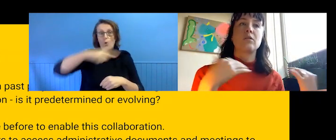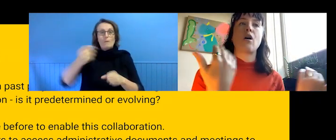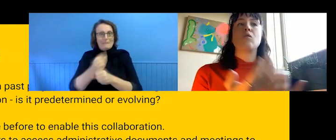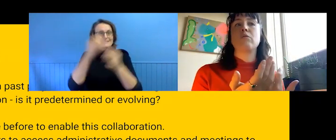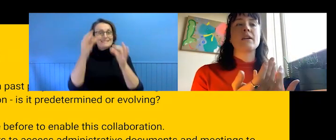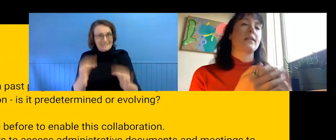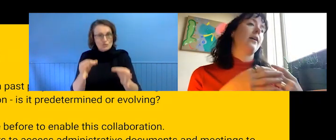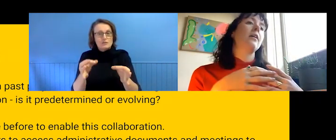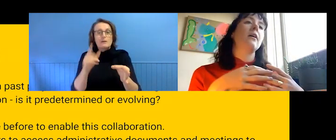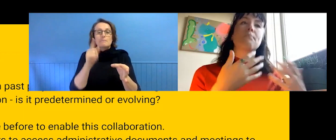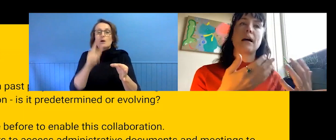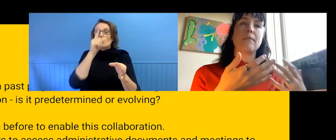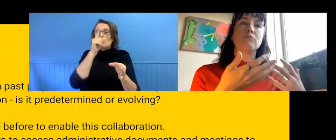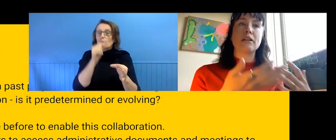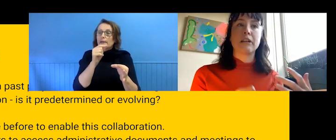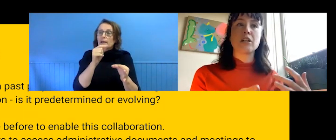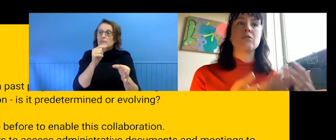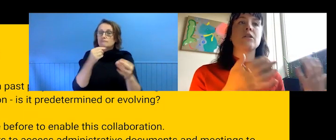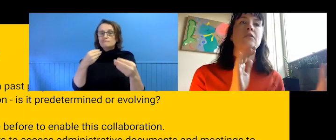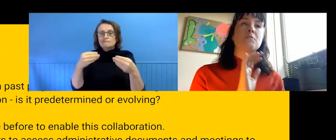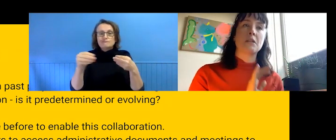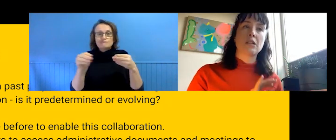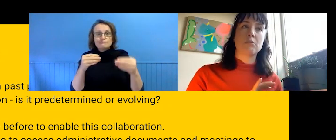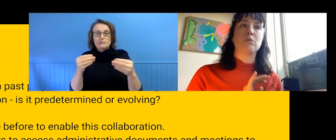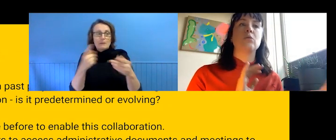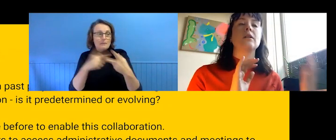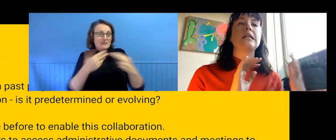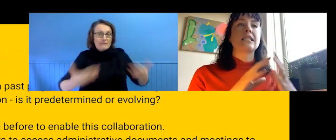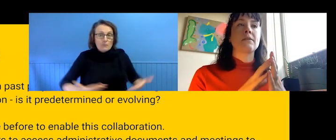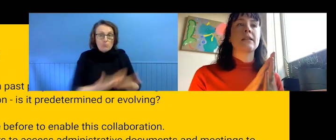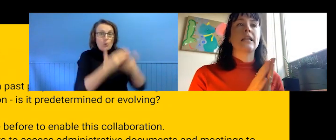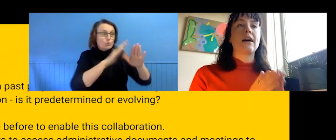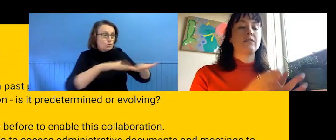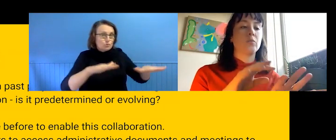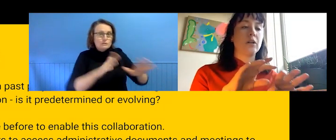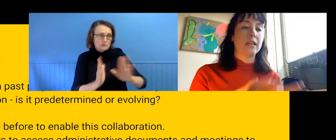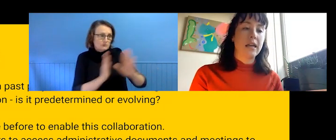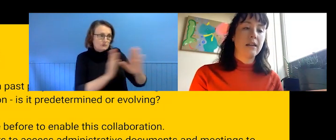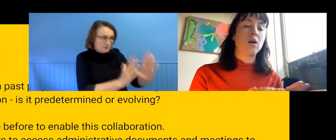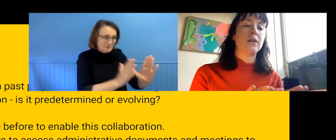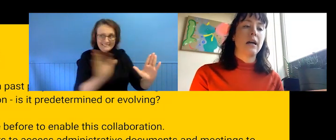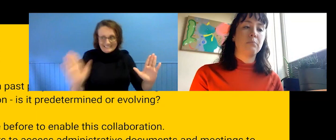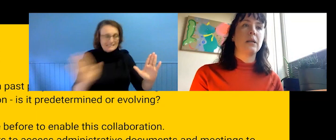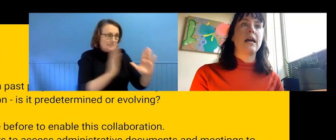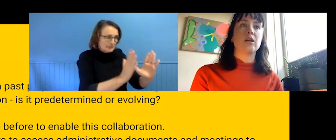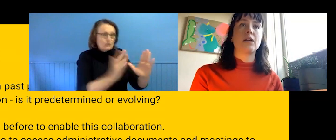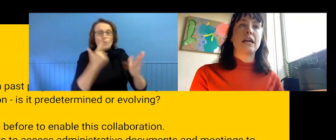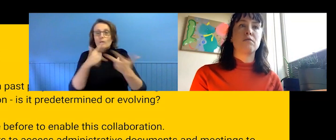could hold things like iron oring children or spending time abroad. Something that allowed us to work together on the company and